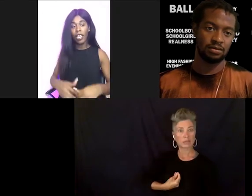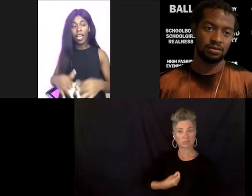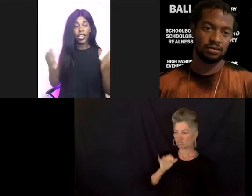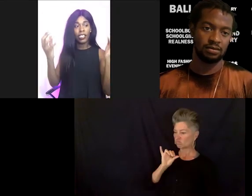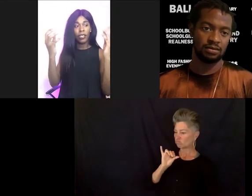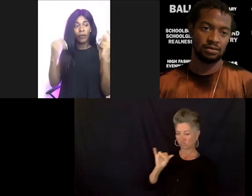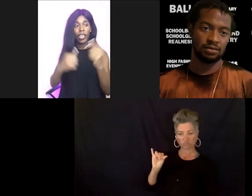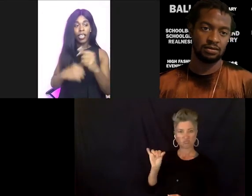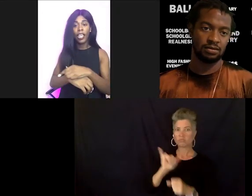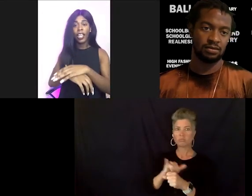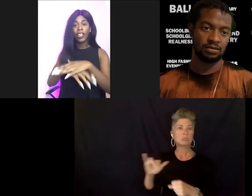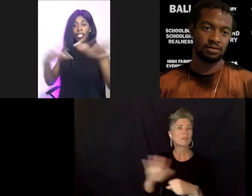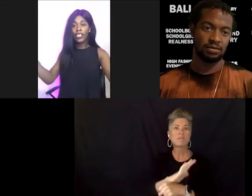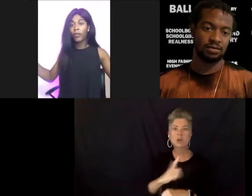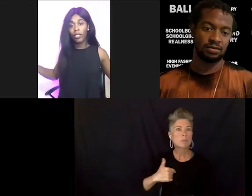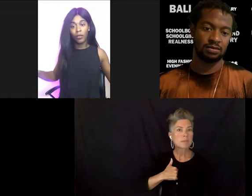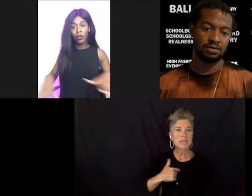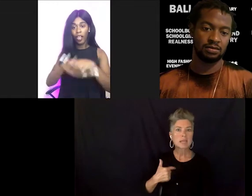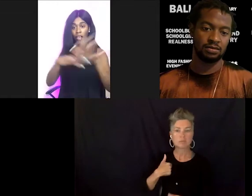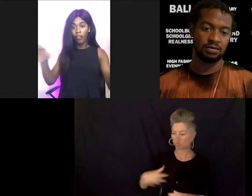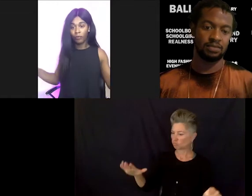"I accept like, this is what's going on."